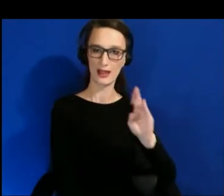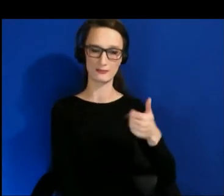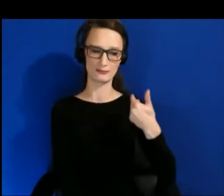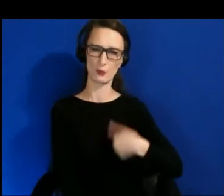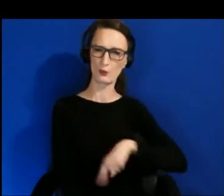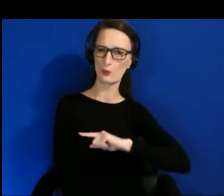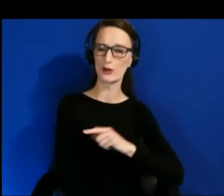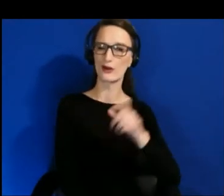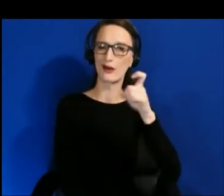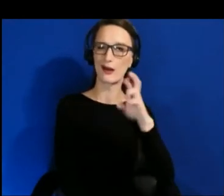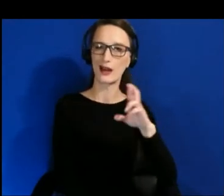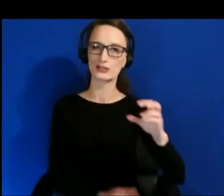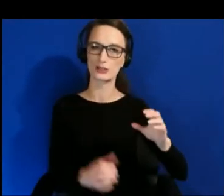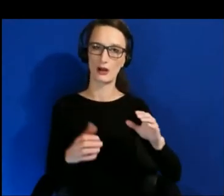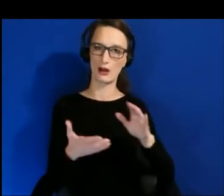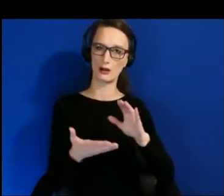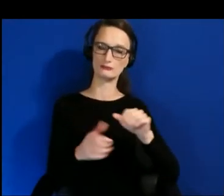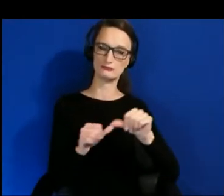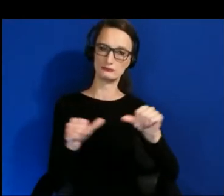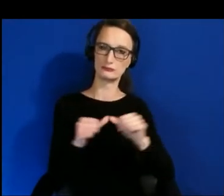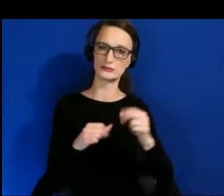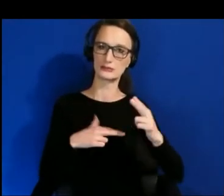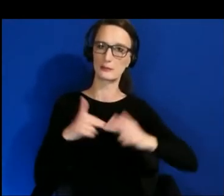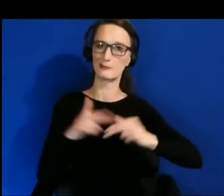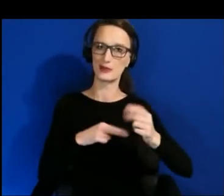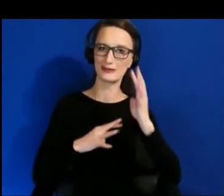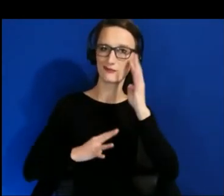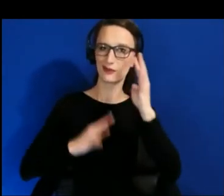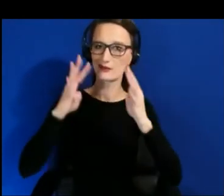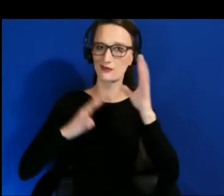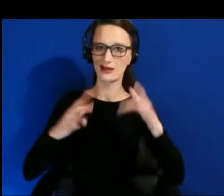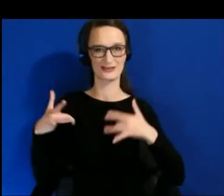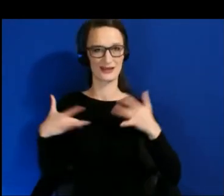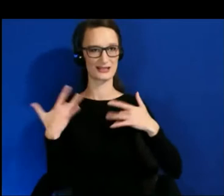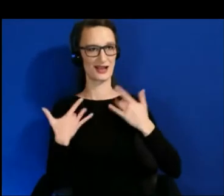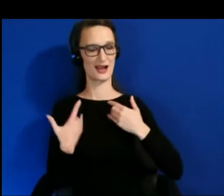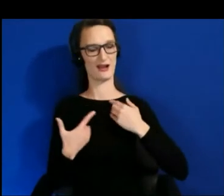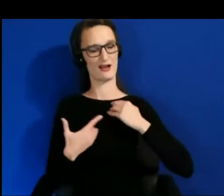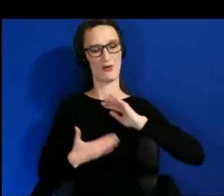innovative, and exciting all ages experiences.